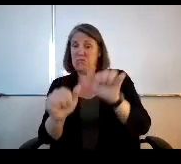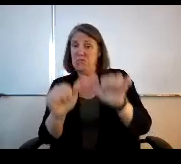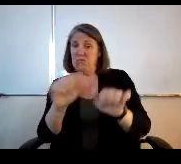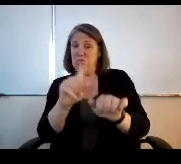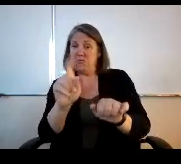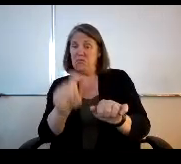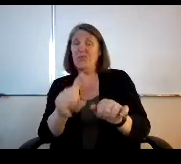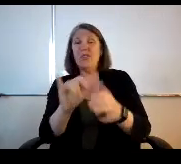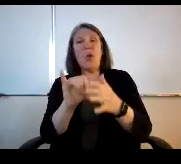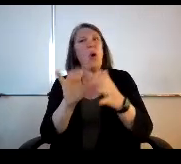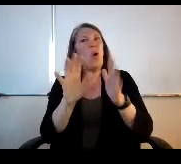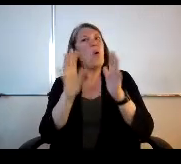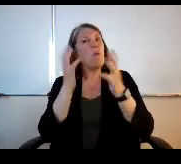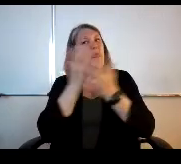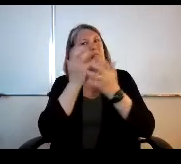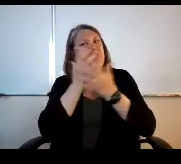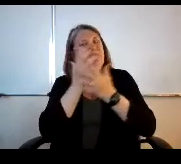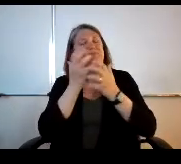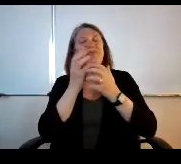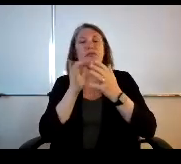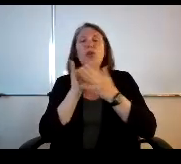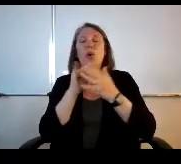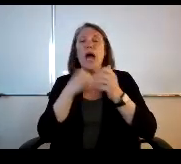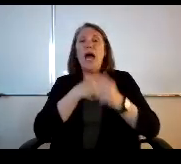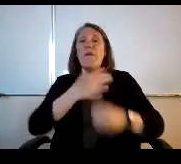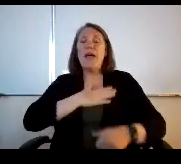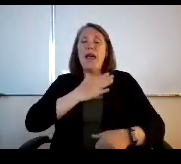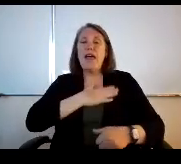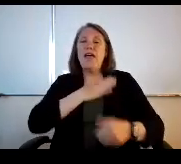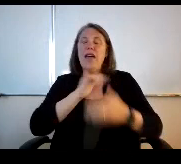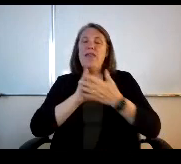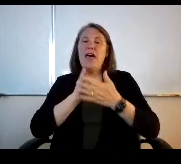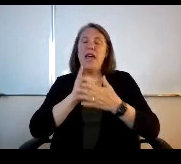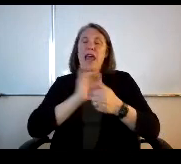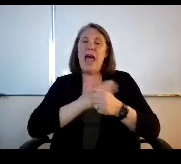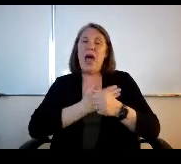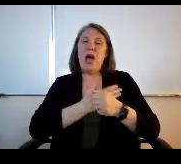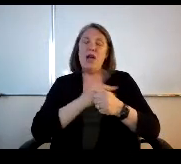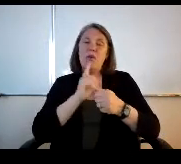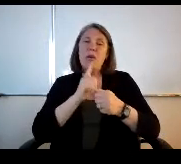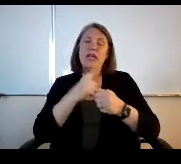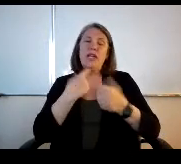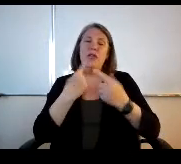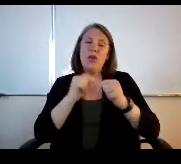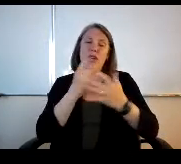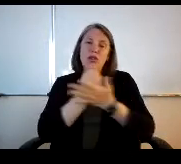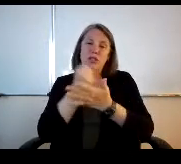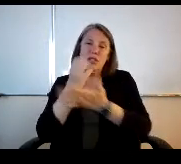But I am glad that we're really trying to leverage all this Asser funding. But it is a big issue.